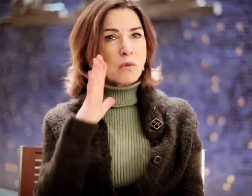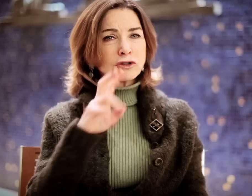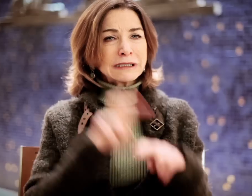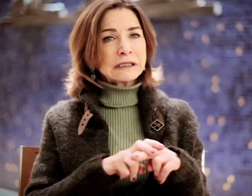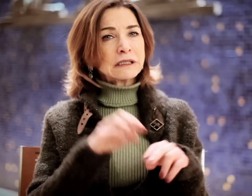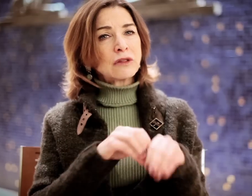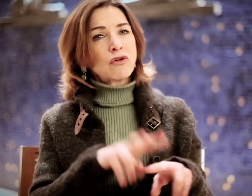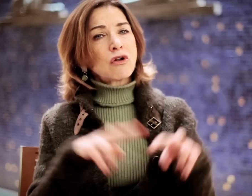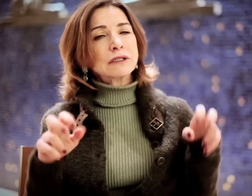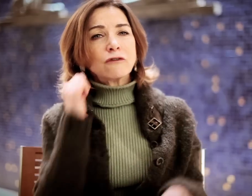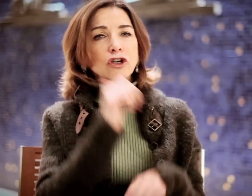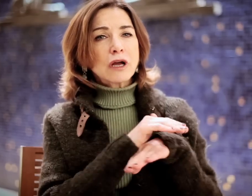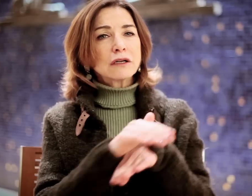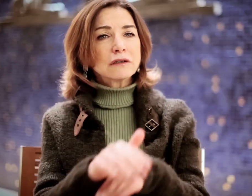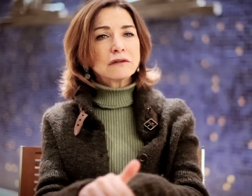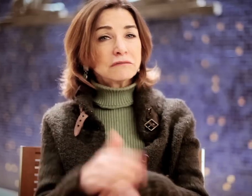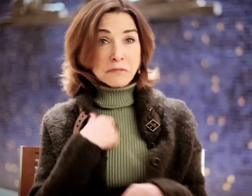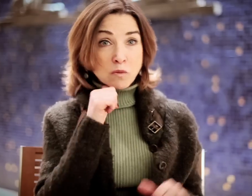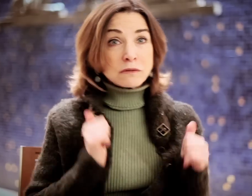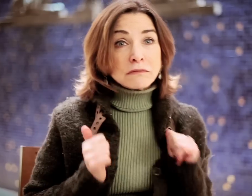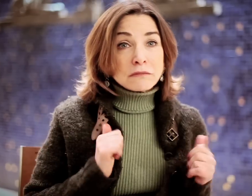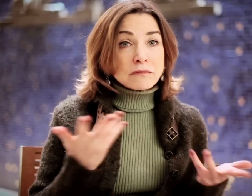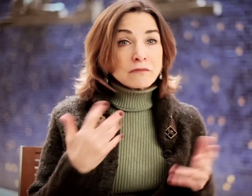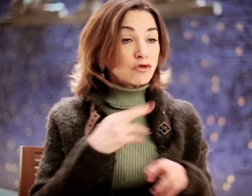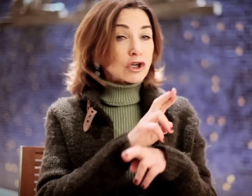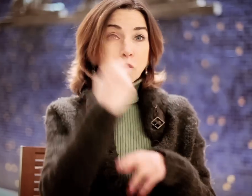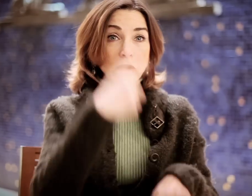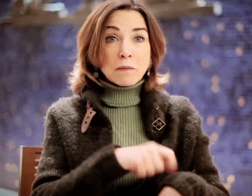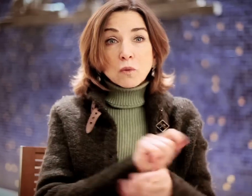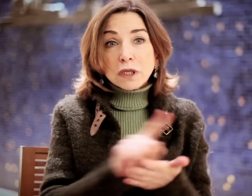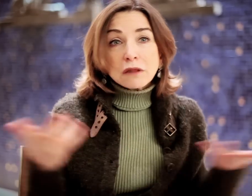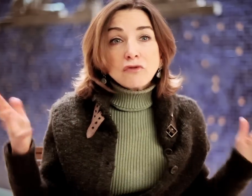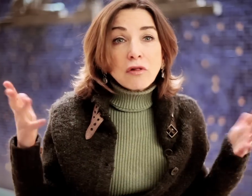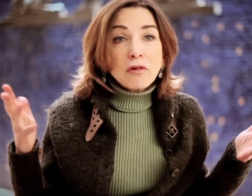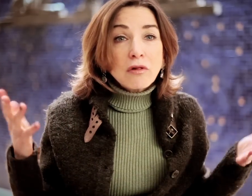I would sit in the audience every night. And I wasn't acting. Rehearsal was once a week, that was all.